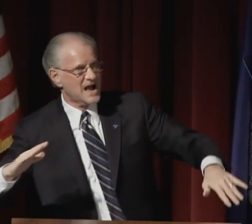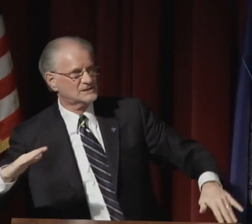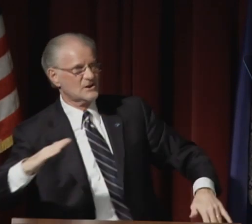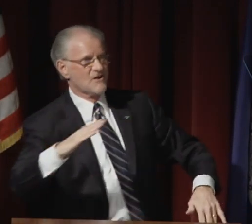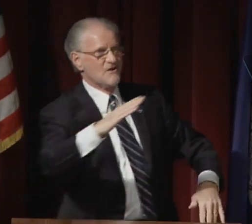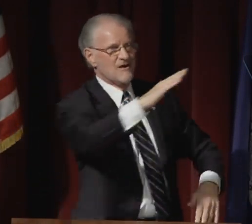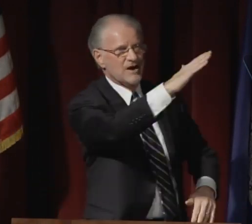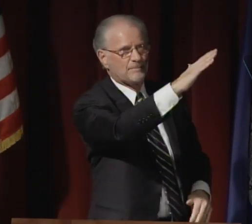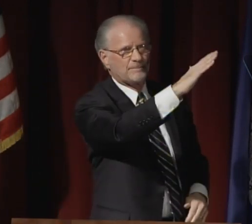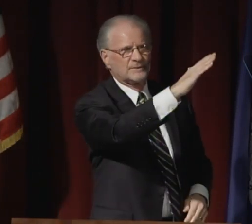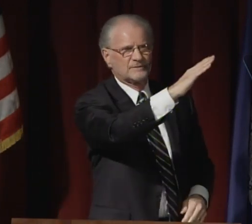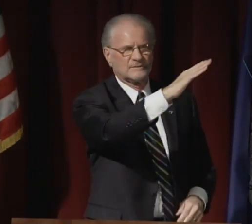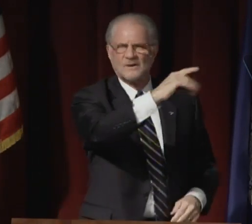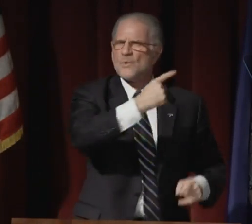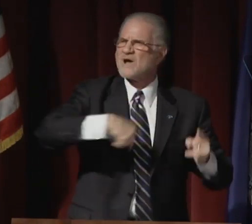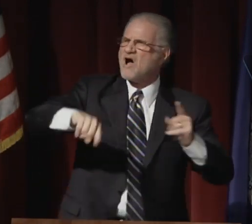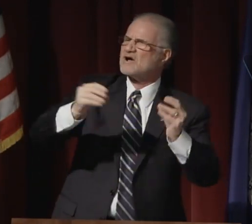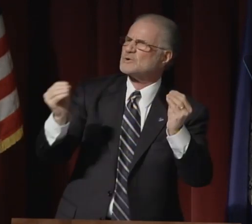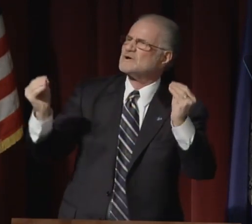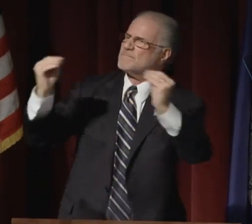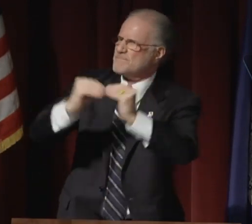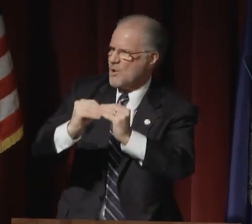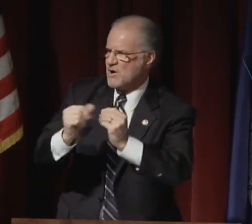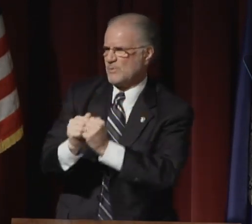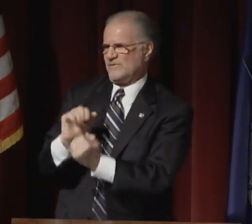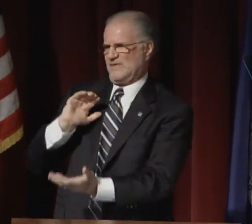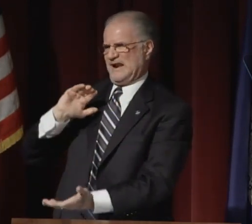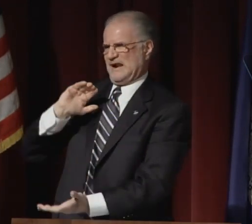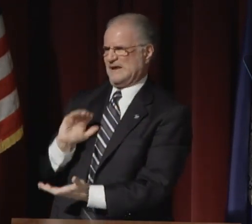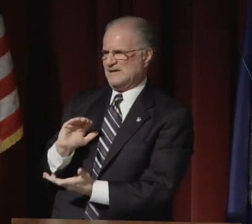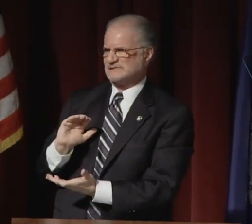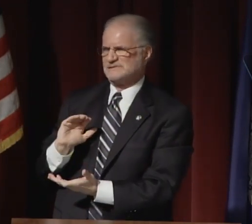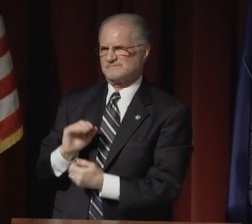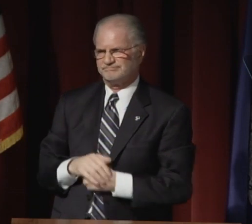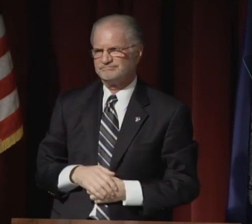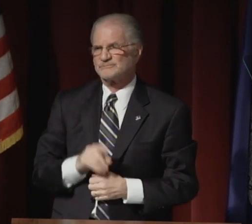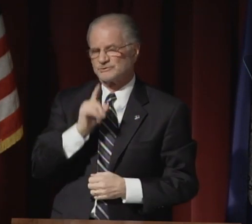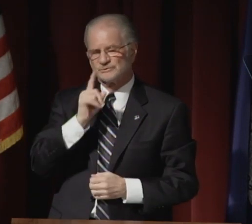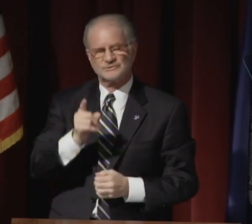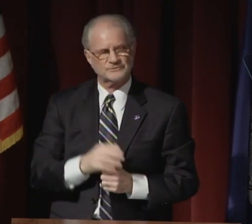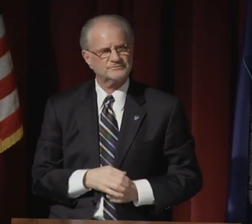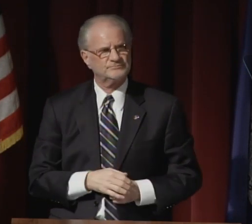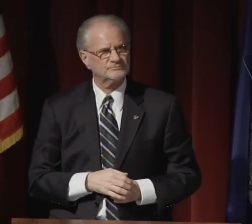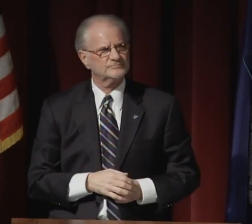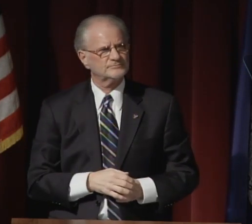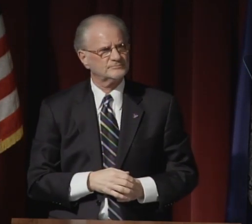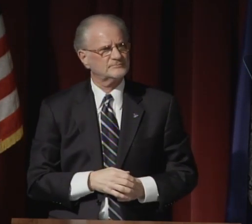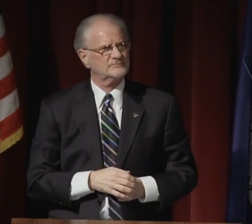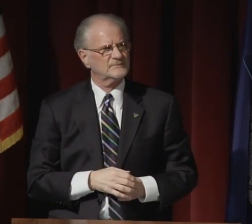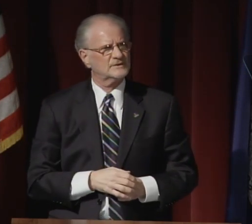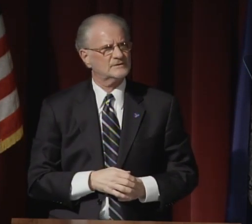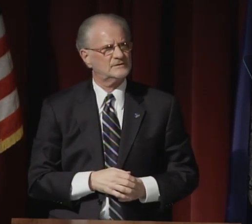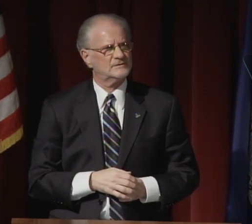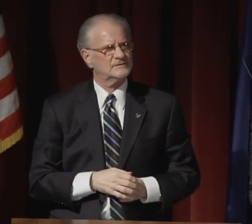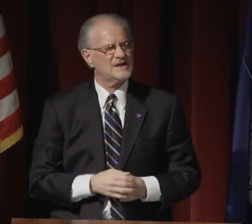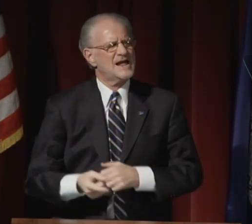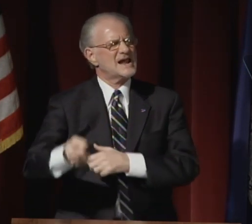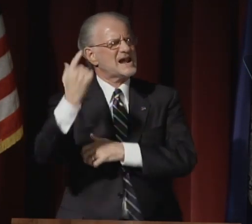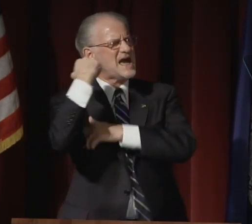has gone down while the number of students has gone up. We are doing more with less.